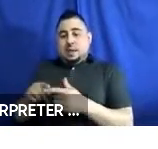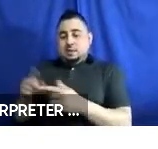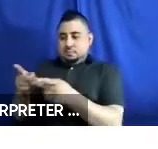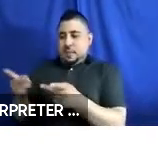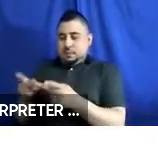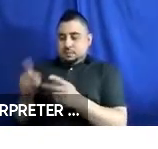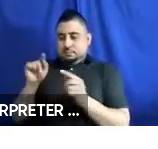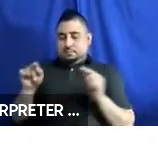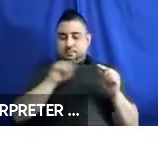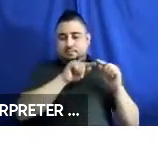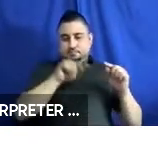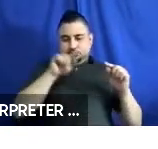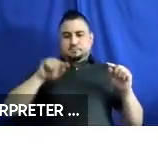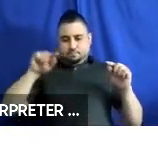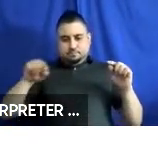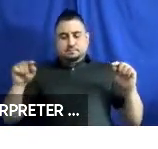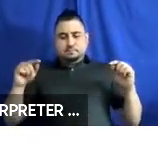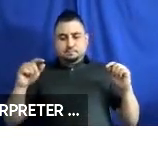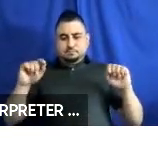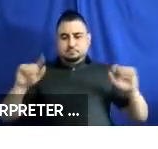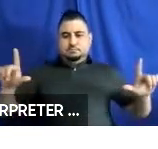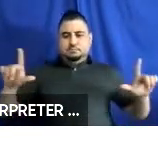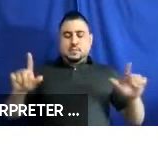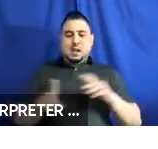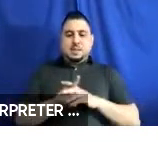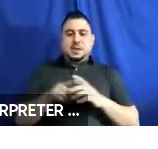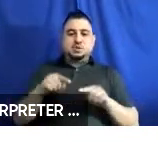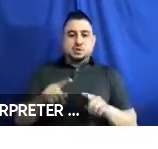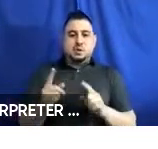And I am sharing this image because it came up during the first forum, and I think it